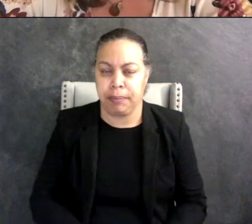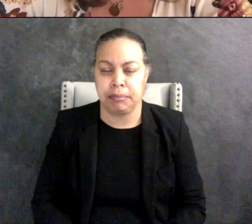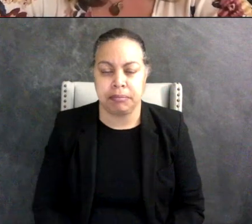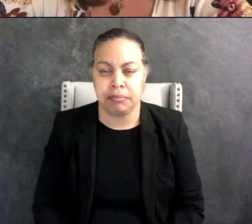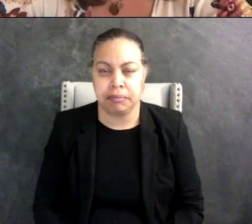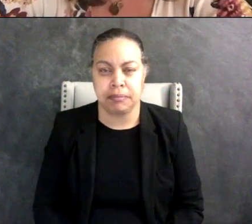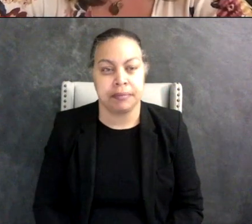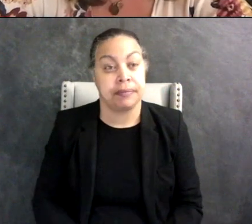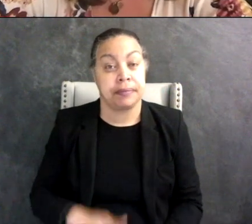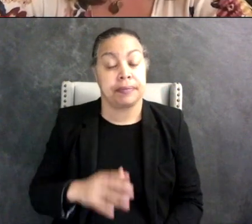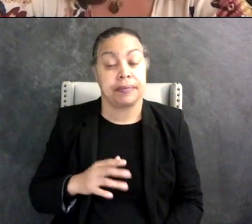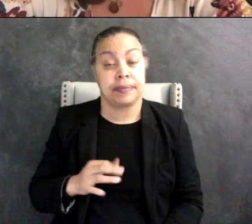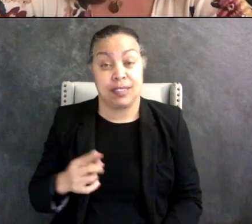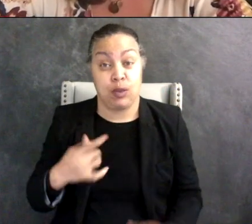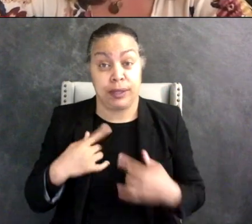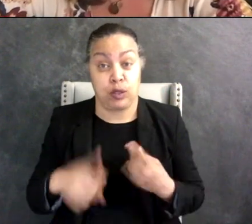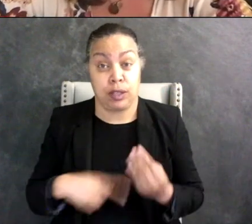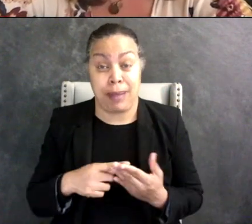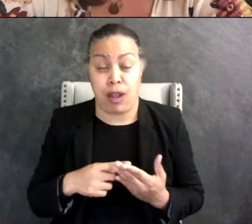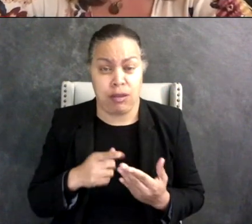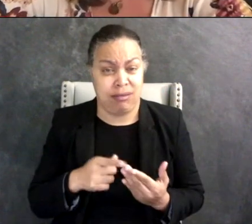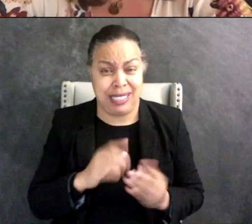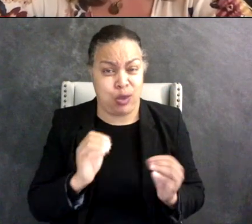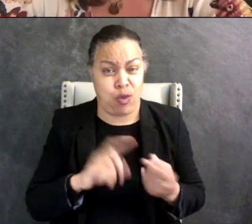the child - if you're concerned about the fact that the child has no friends or a few